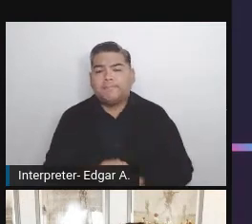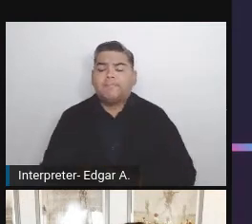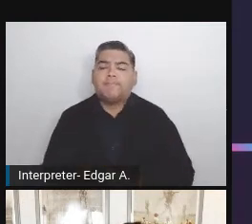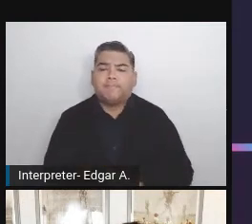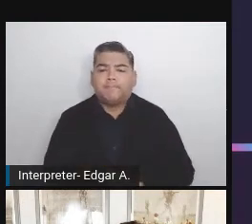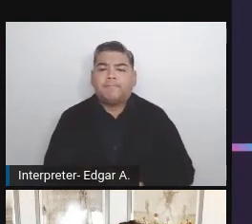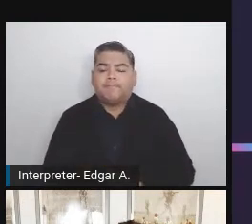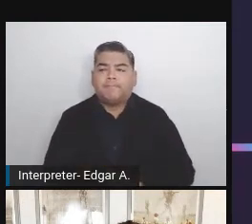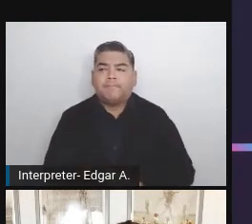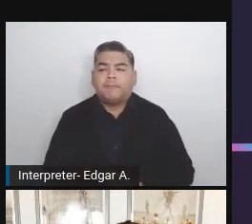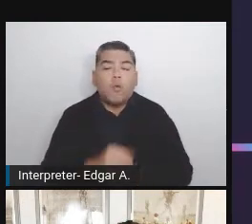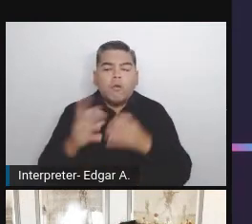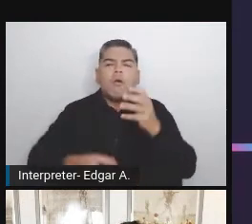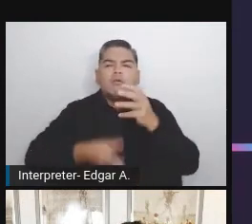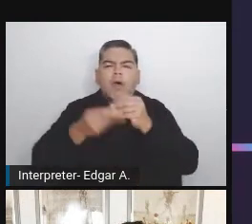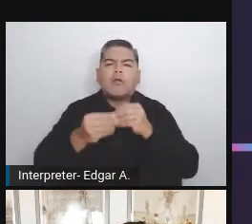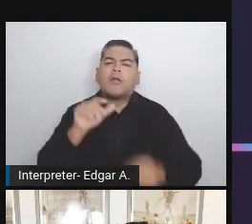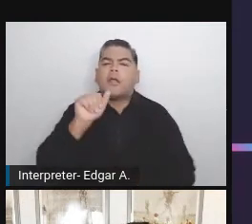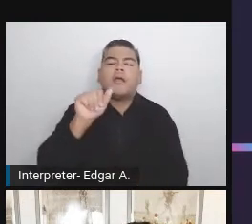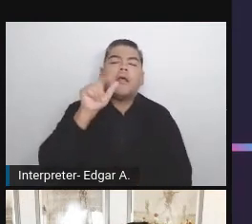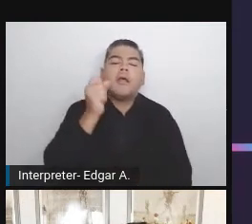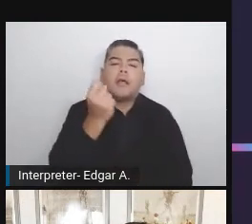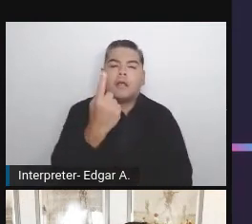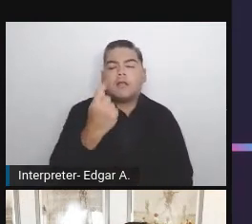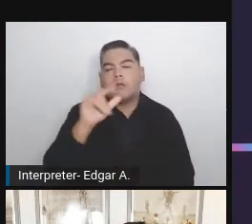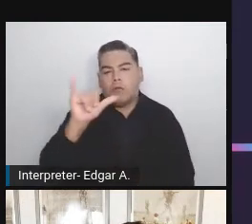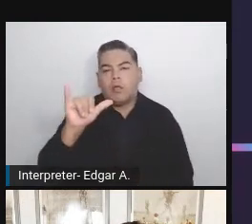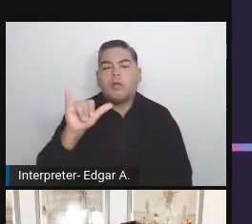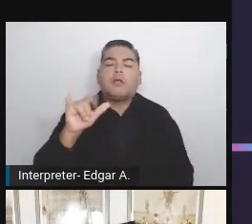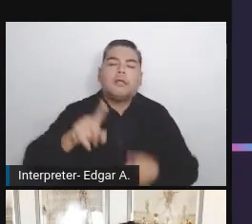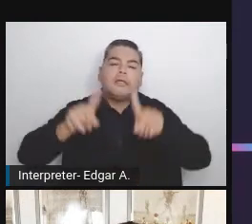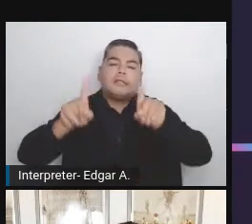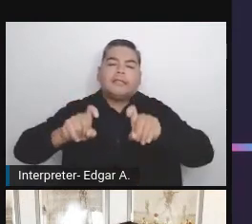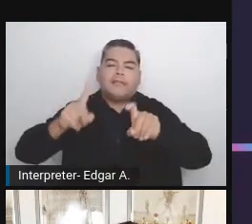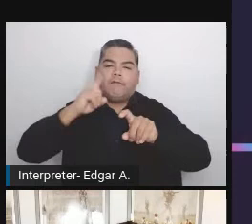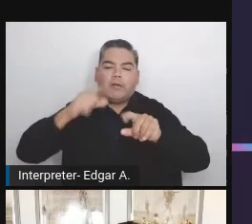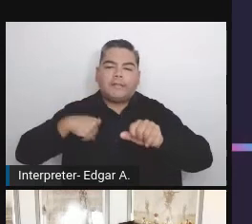Thanks to CLI tools like XCLI P accessibility,